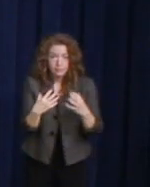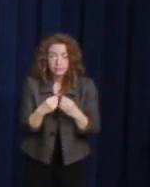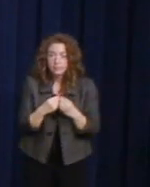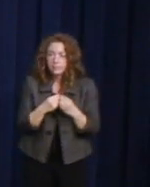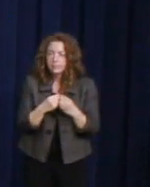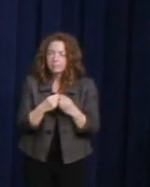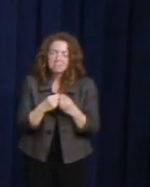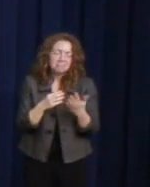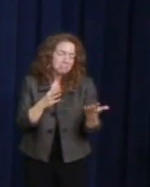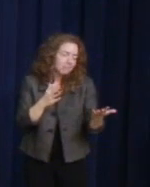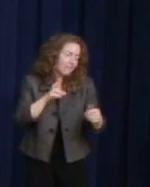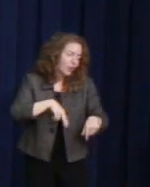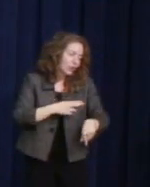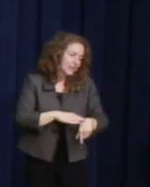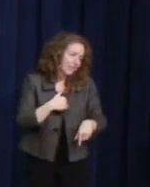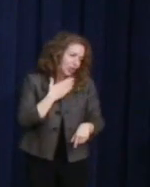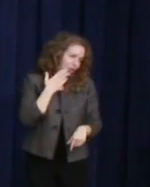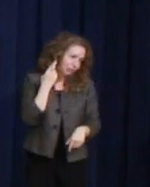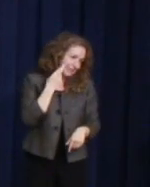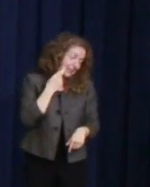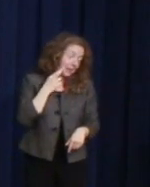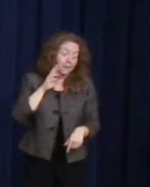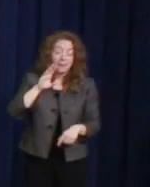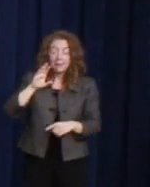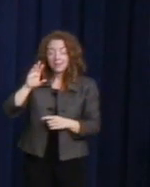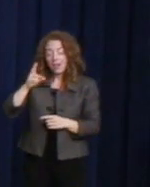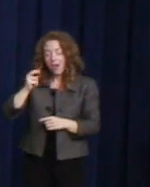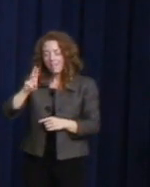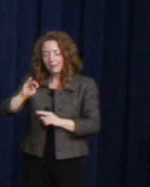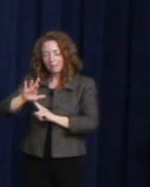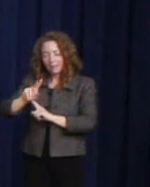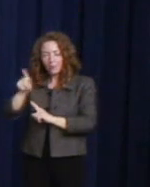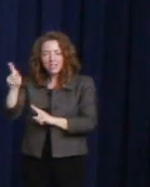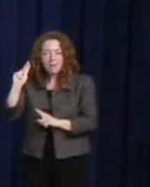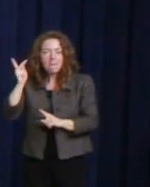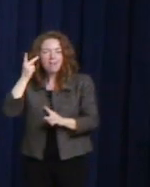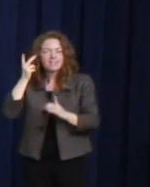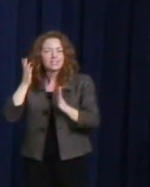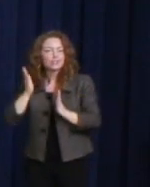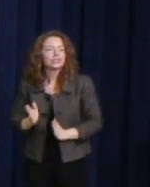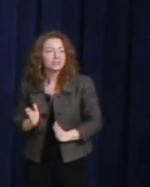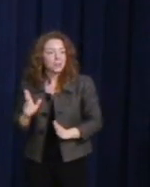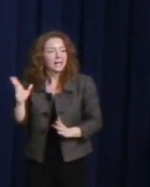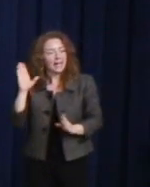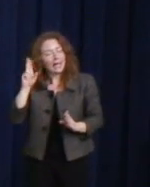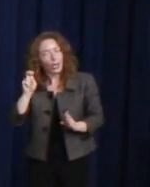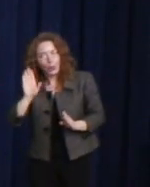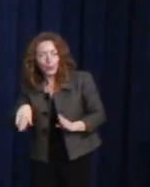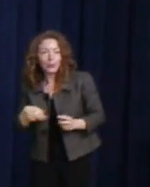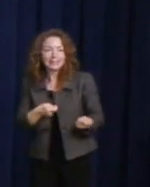Mr. Milk was a politician and he knew he needed votes wherever he could find them.